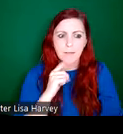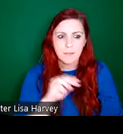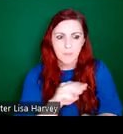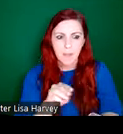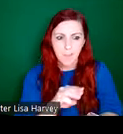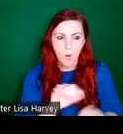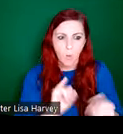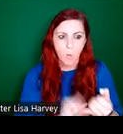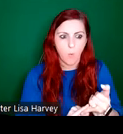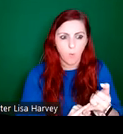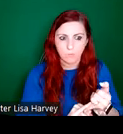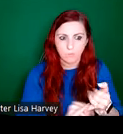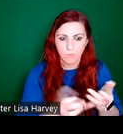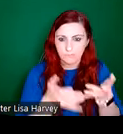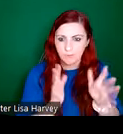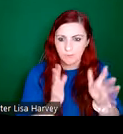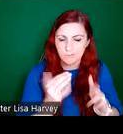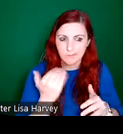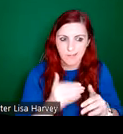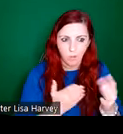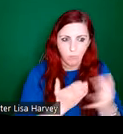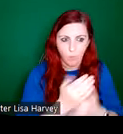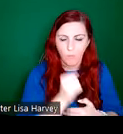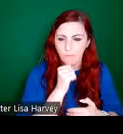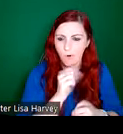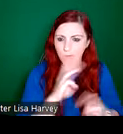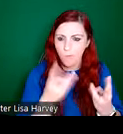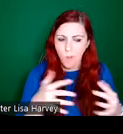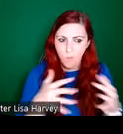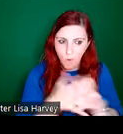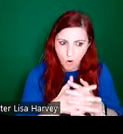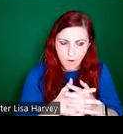who were killed during the First World War, and Geddes produced about five